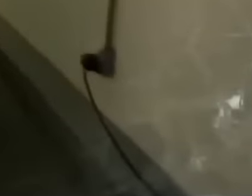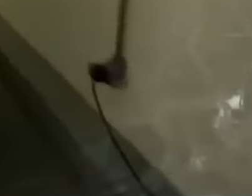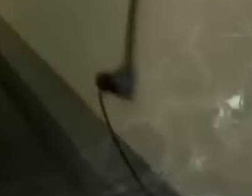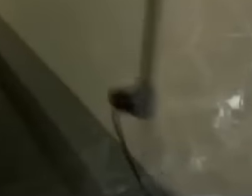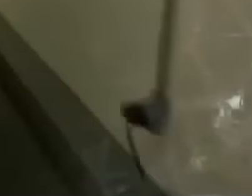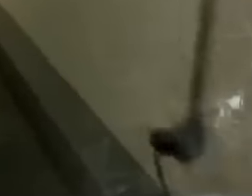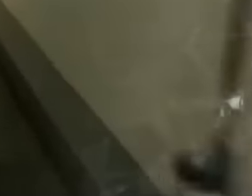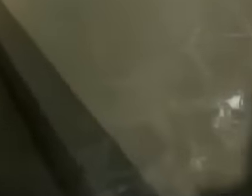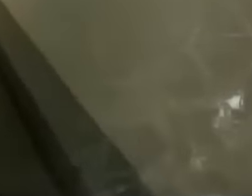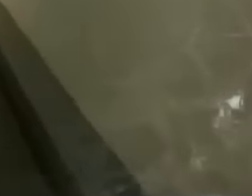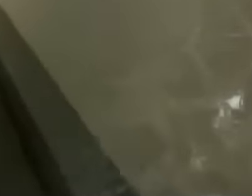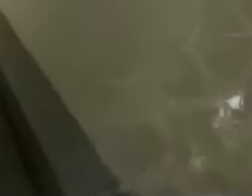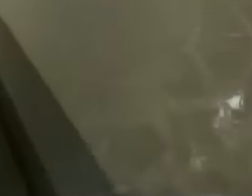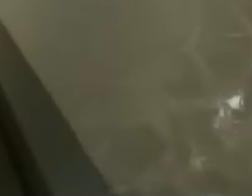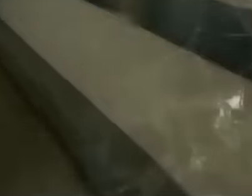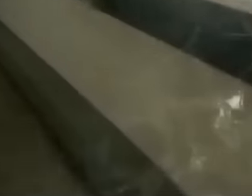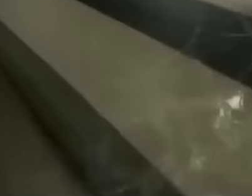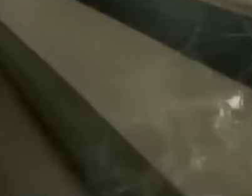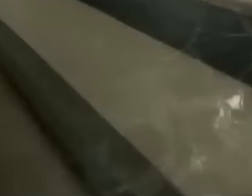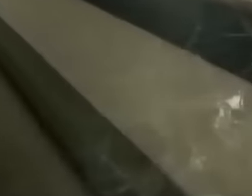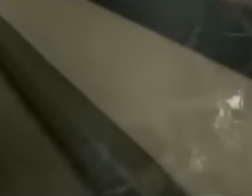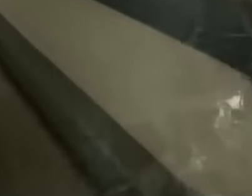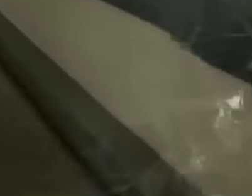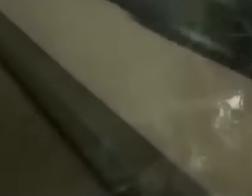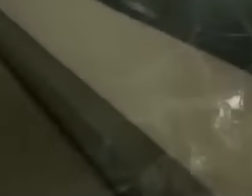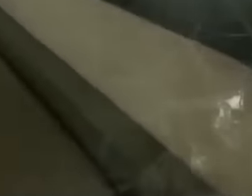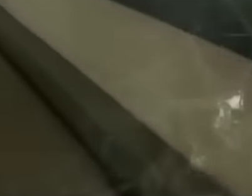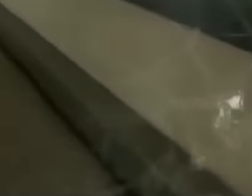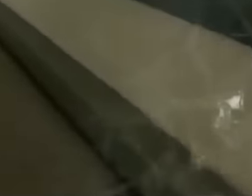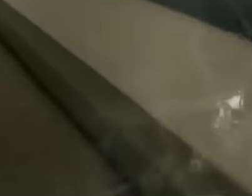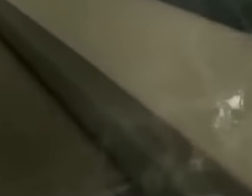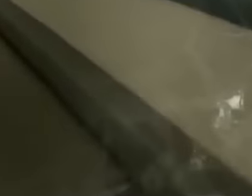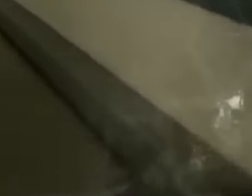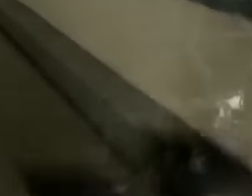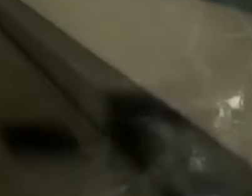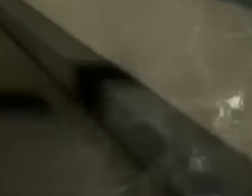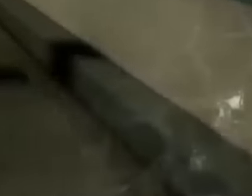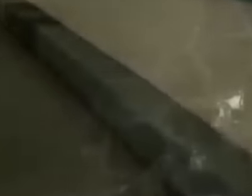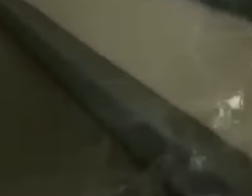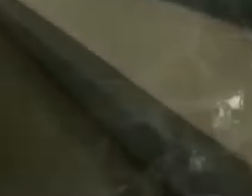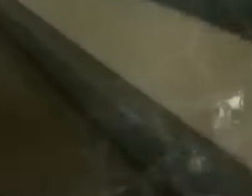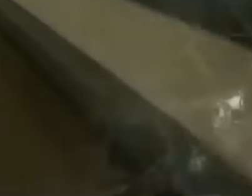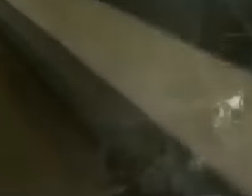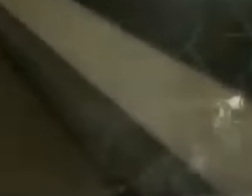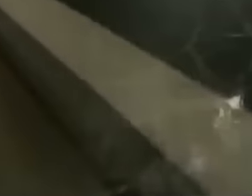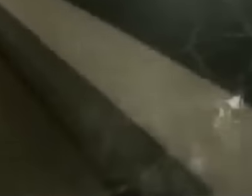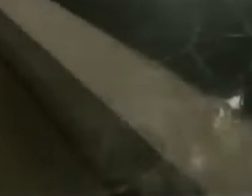of the then secretariat of public security with the three floors of the intelligence center, the